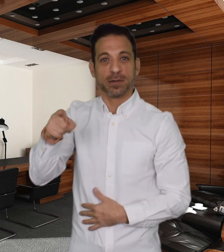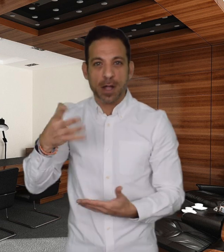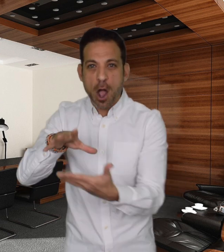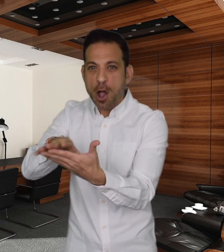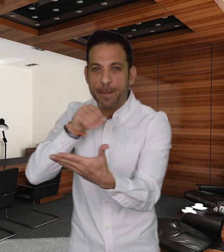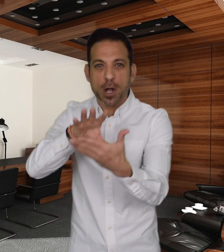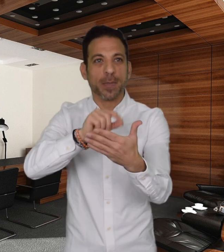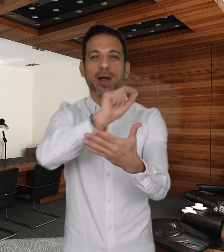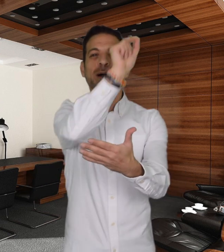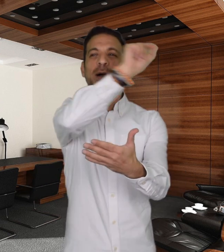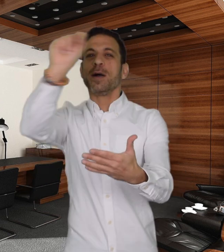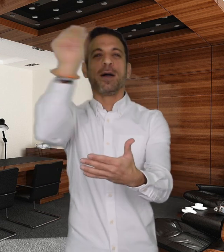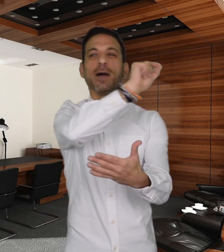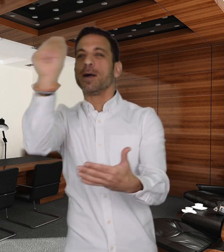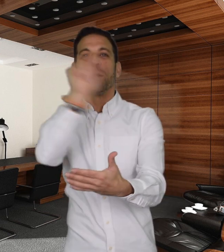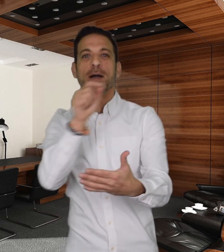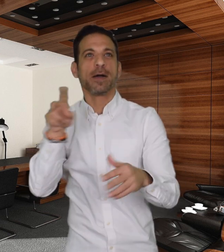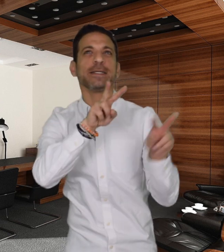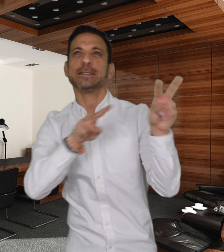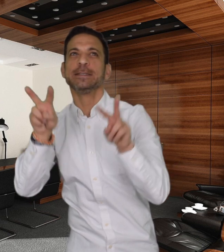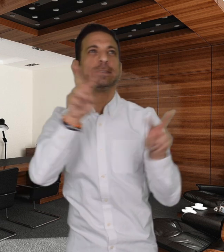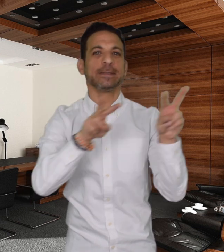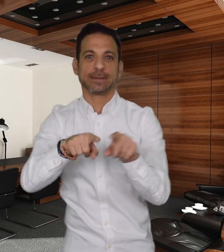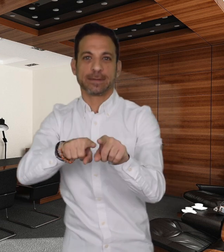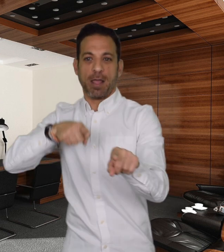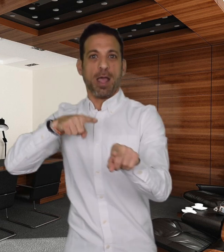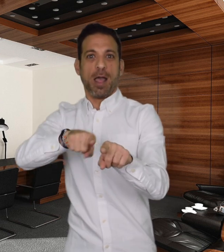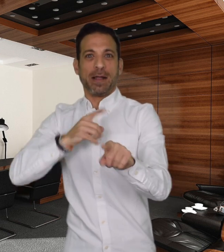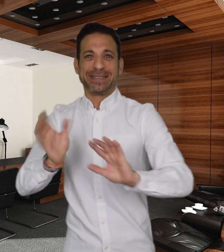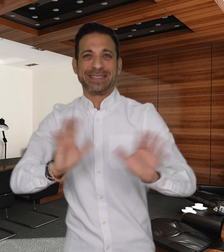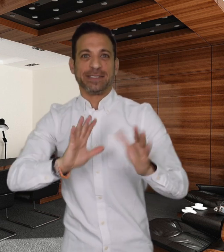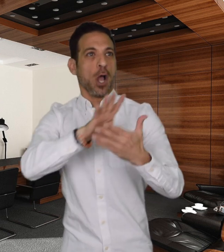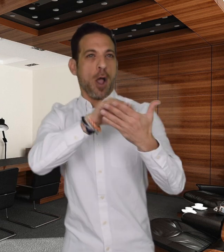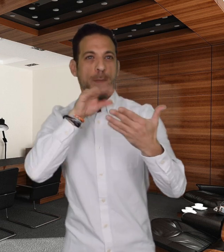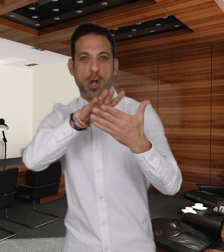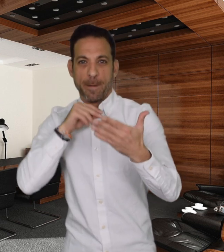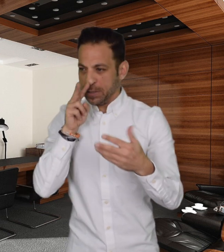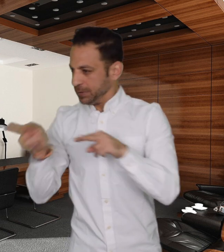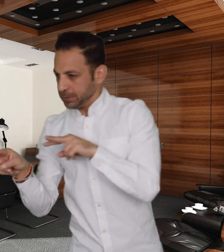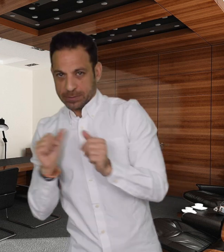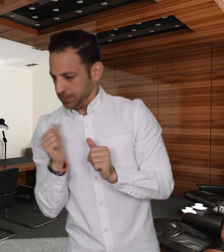to copy down everything that was written on the blackboard and